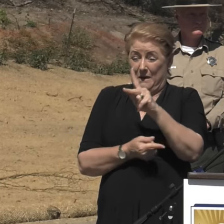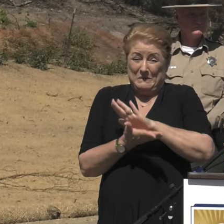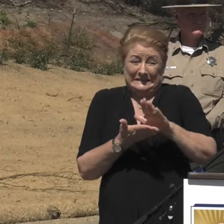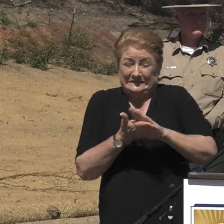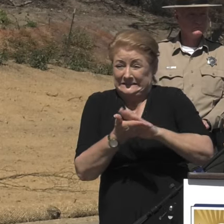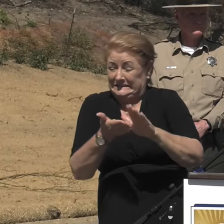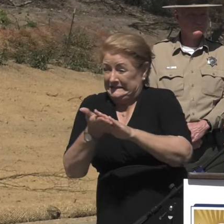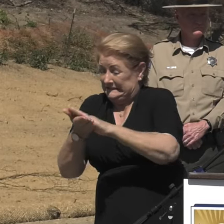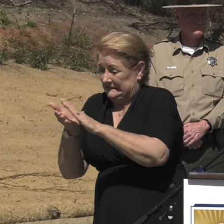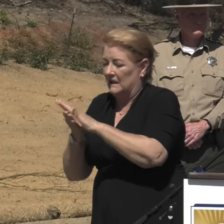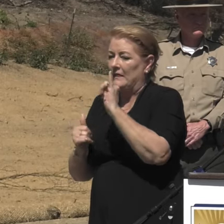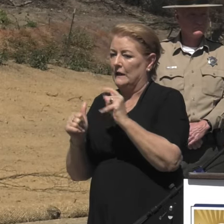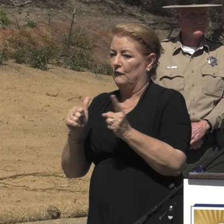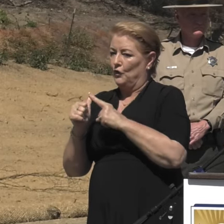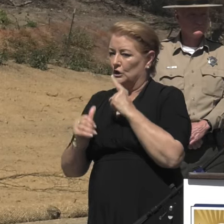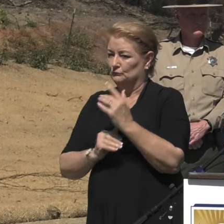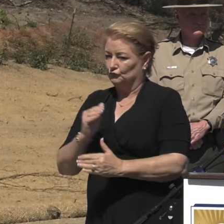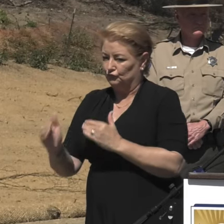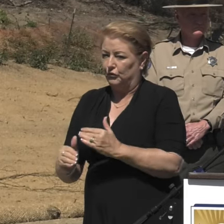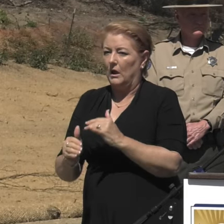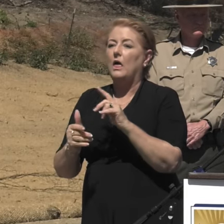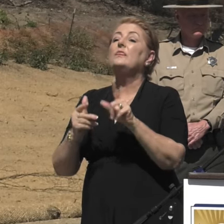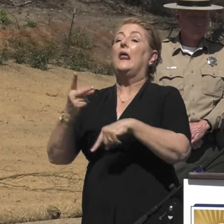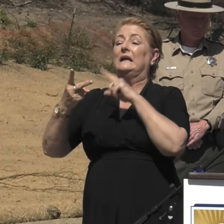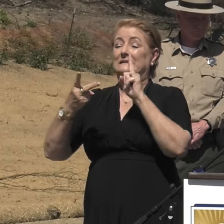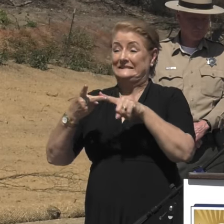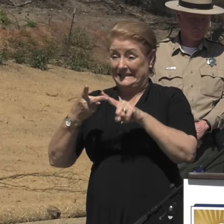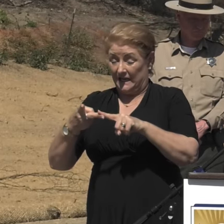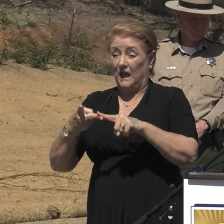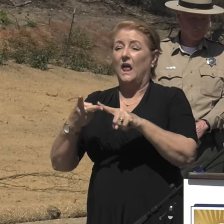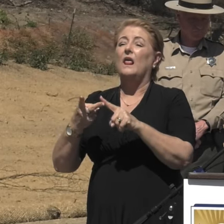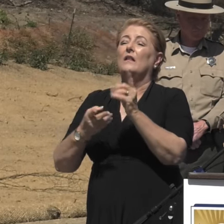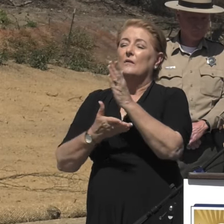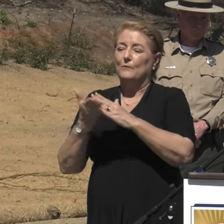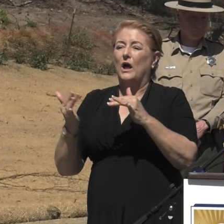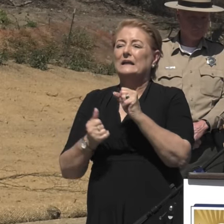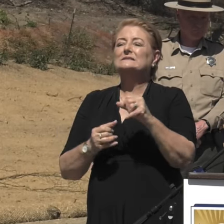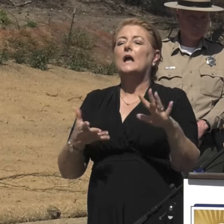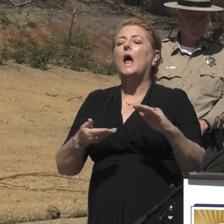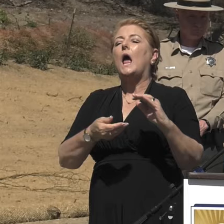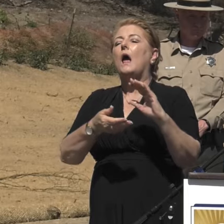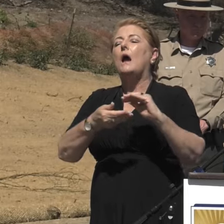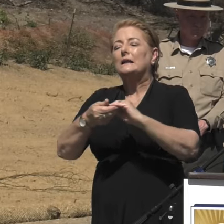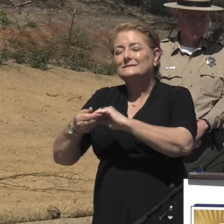that allows the second phase of California's consolidated debris removal program.